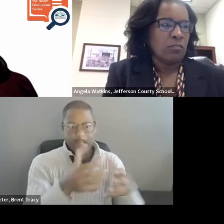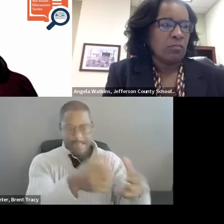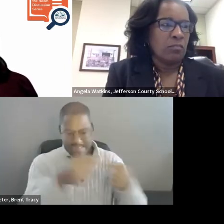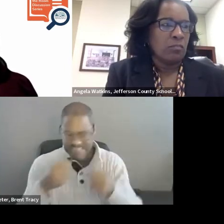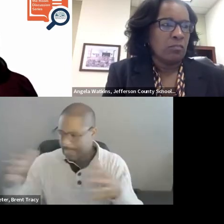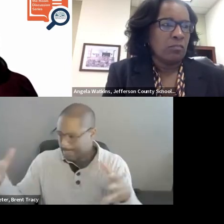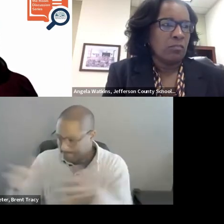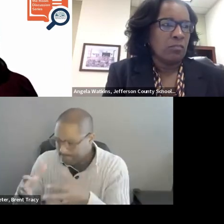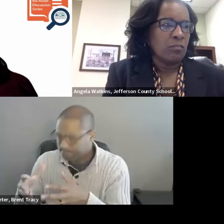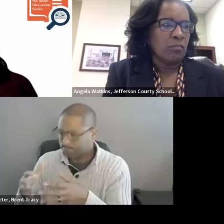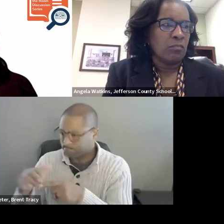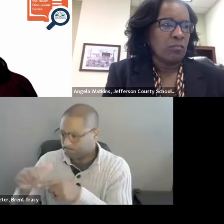Bonnie, just back to you for a minute.